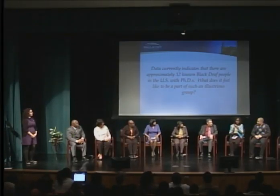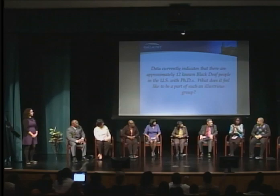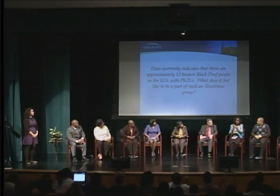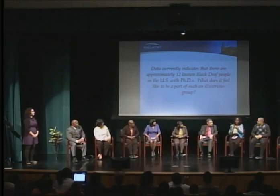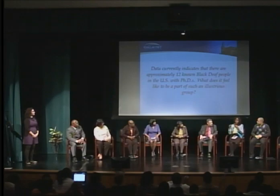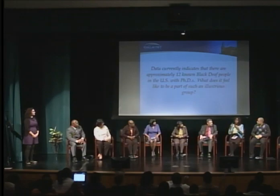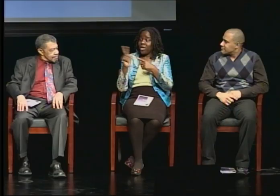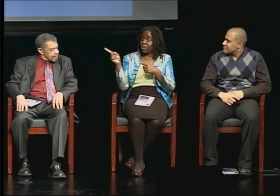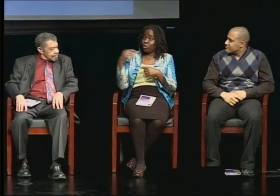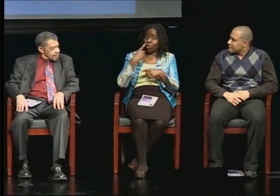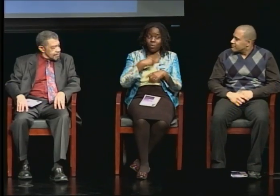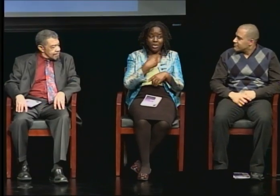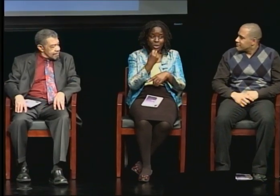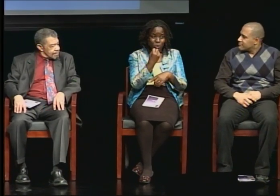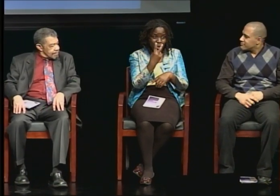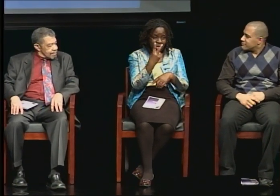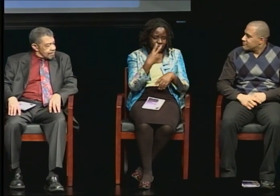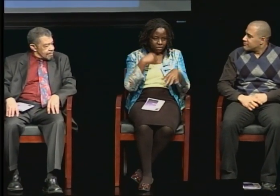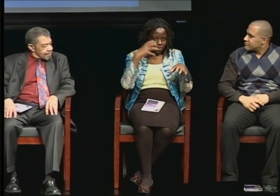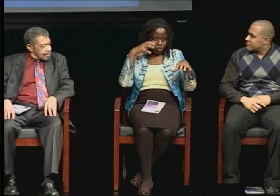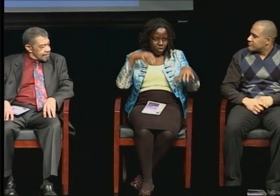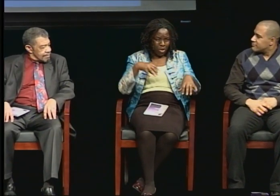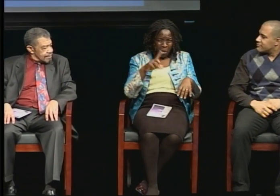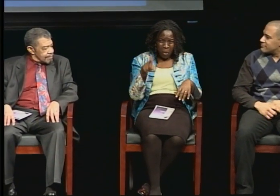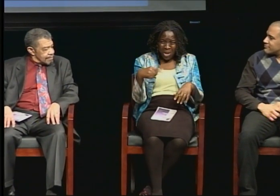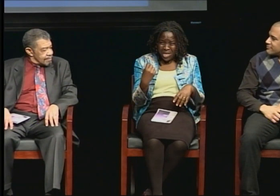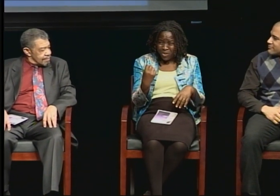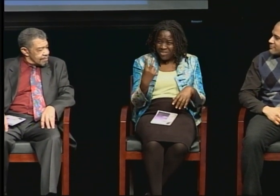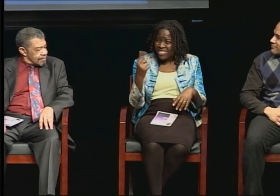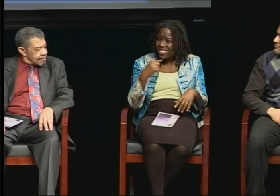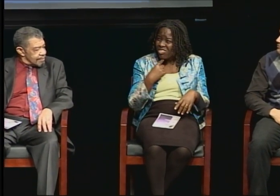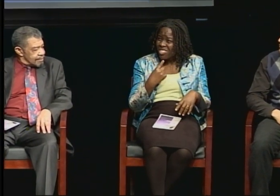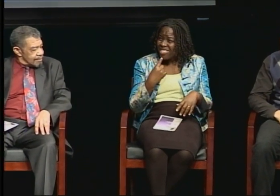I was in complete shock that we were only 12. Such a small group.